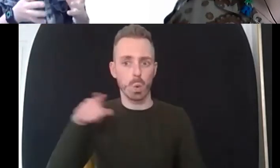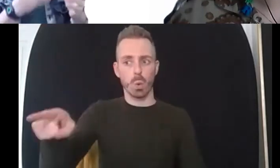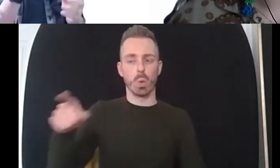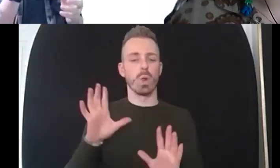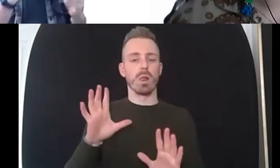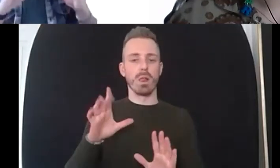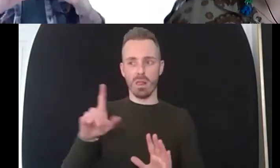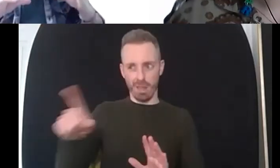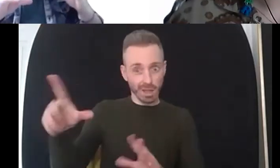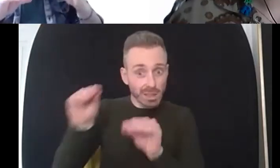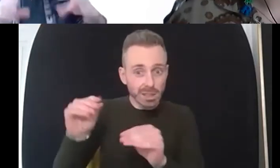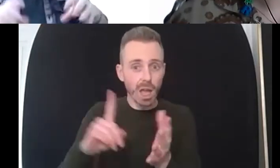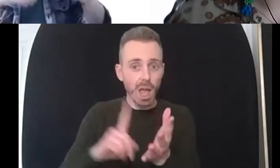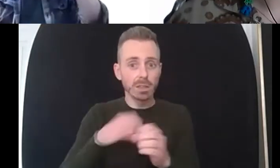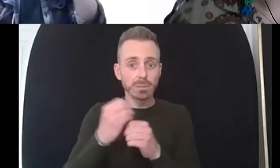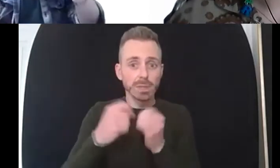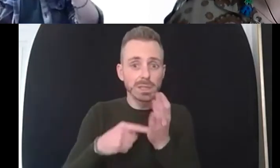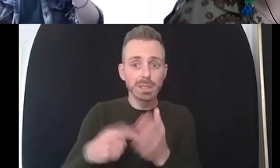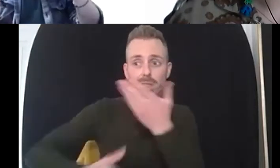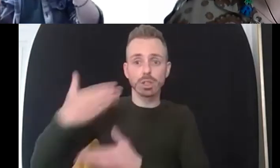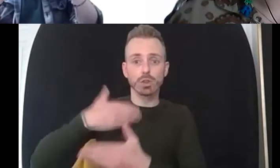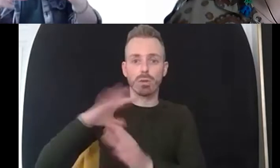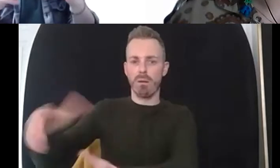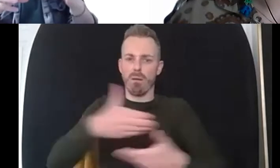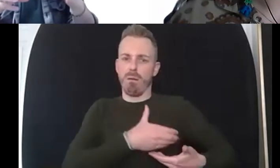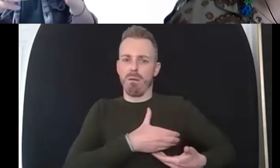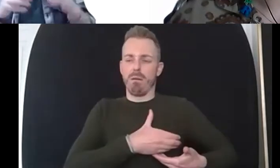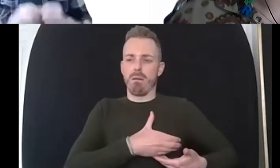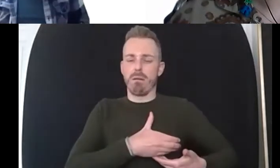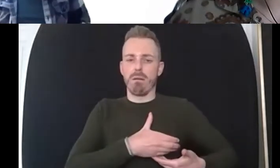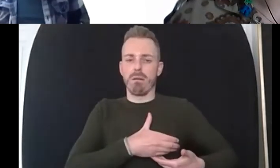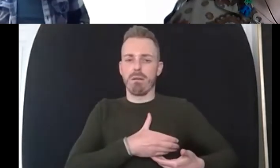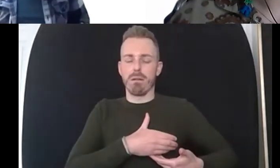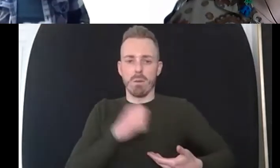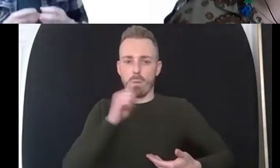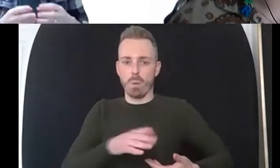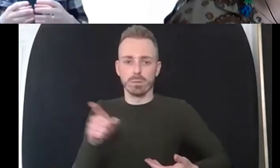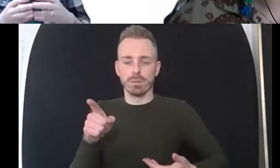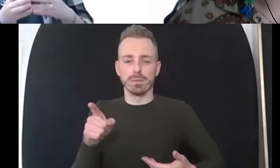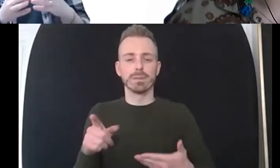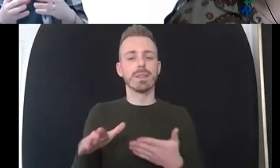um and then that in turn gives a smaller group of people the permission to physically be via